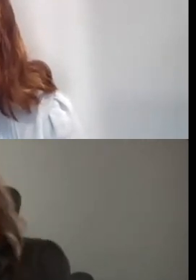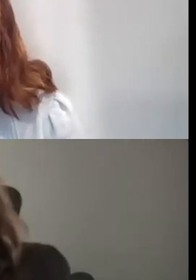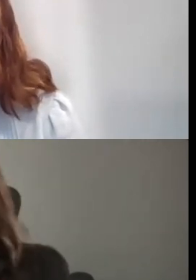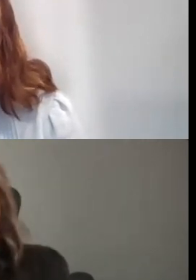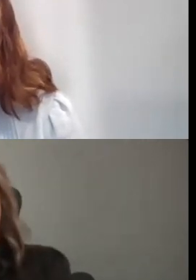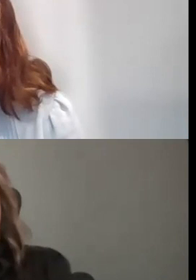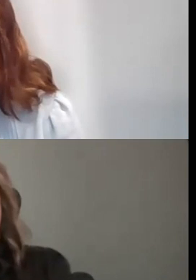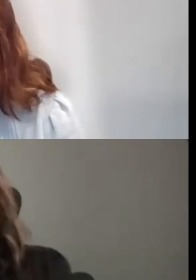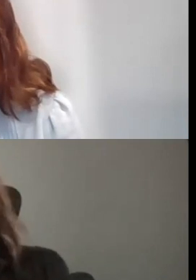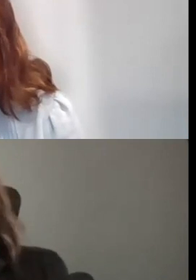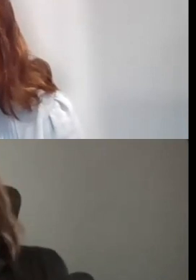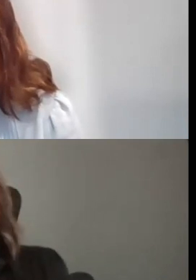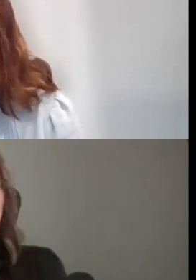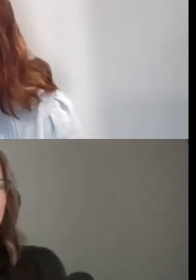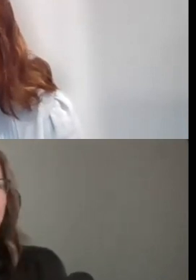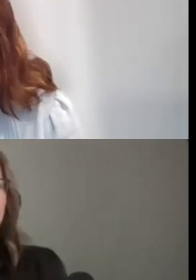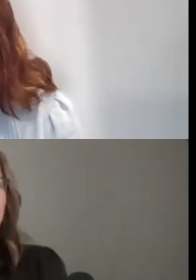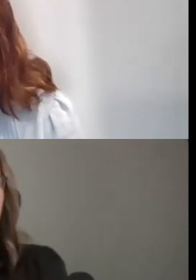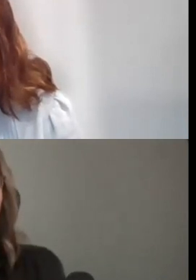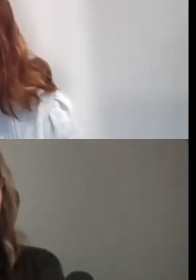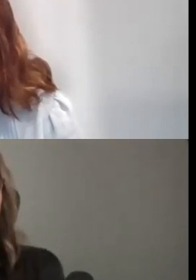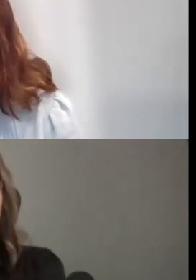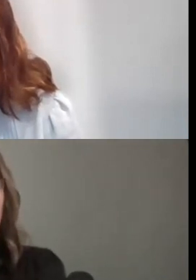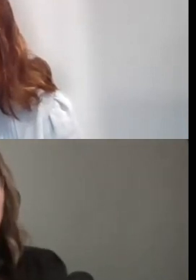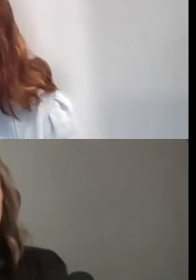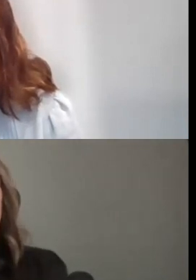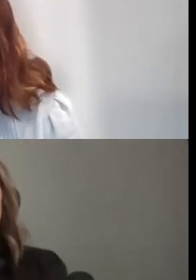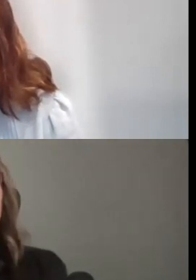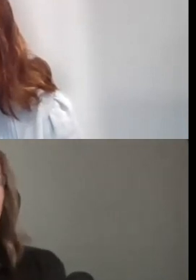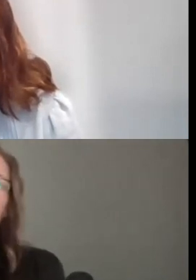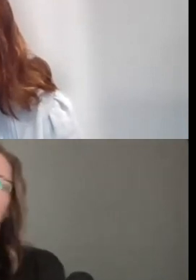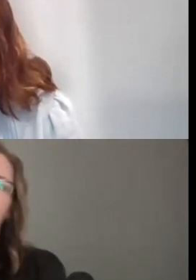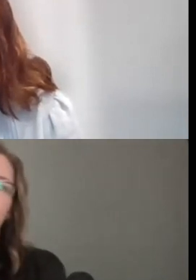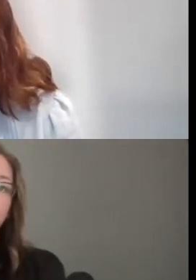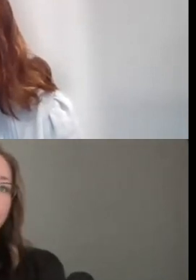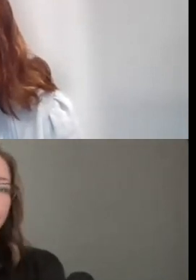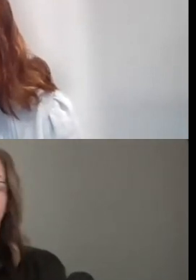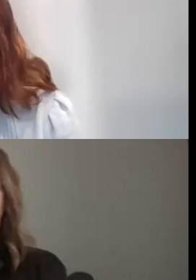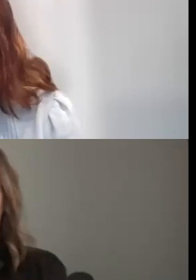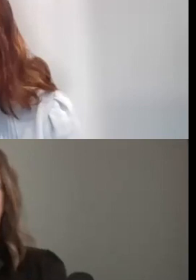RIGHT. WELL, WE HAVE COME TO THE END OF OUR QUESTIONS.